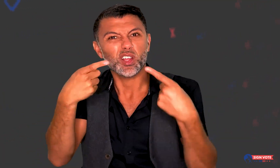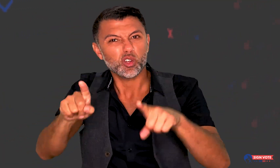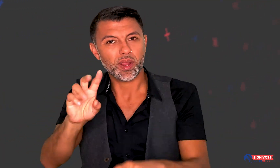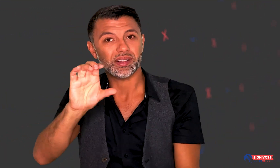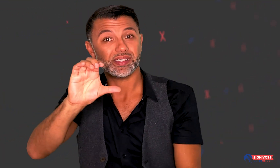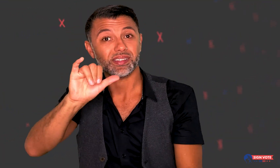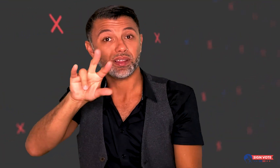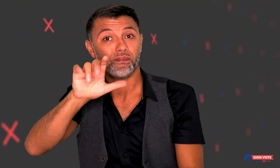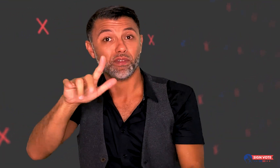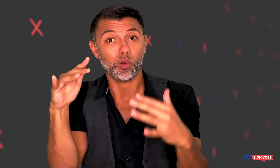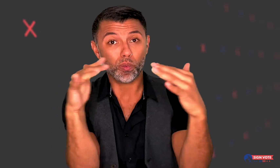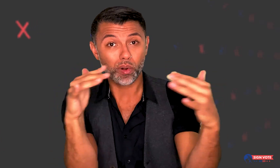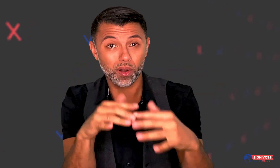and even during the civil war.